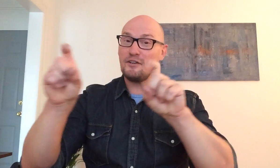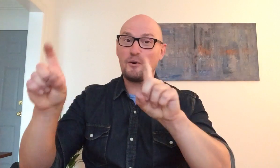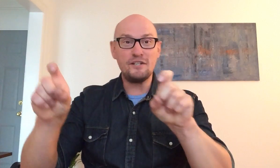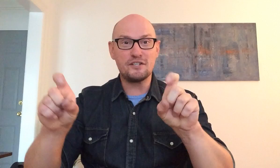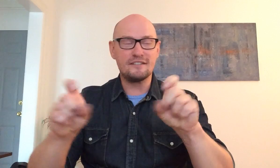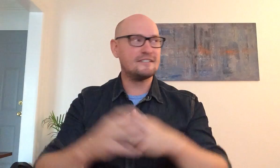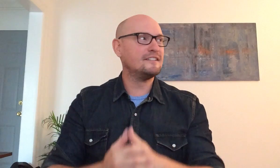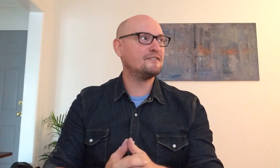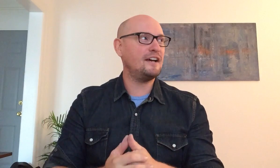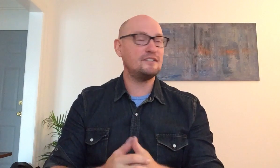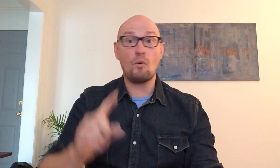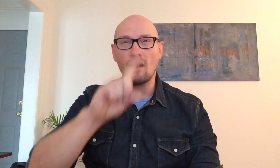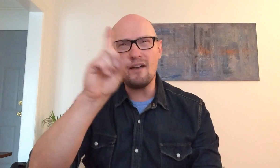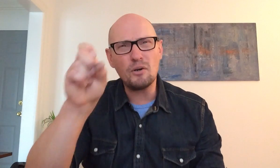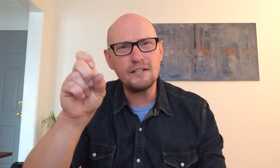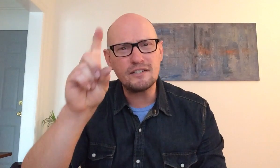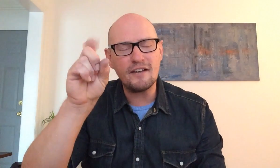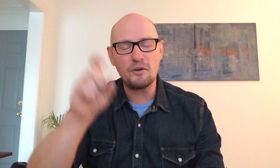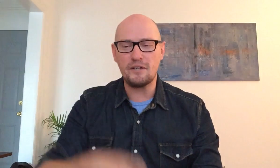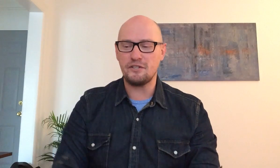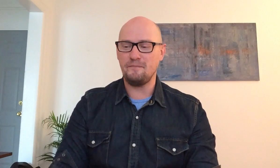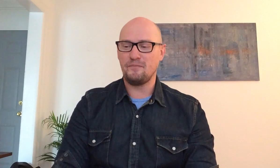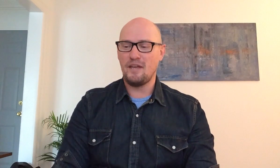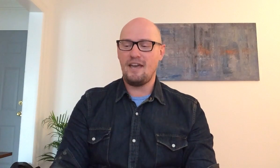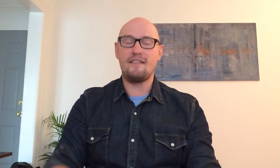there any questions right or I have a question I have a question and then